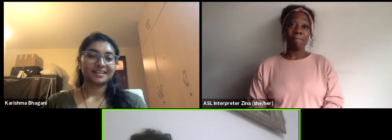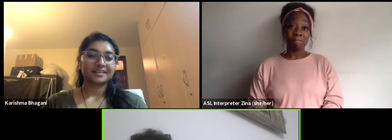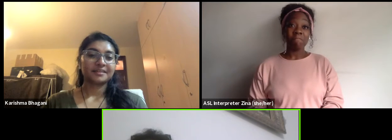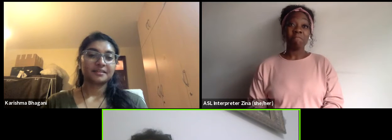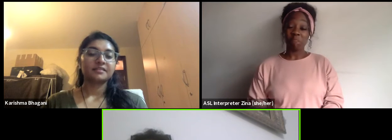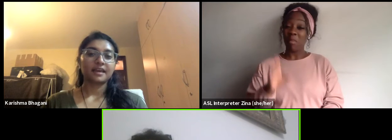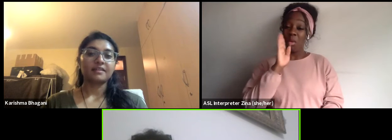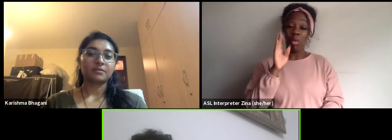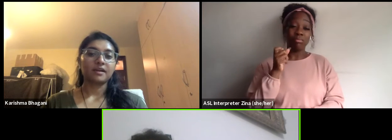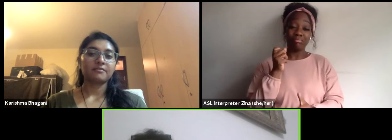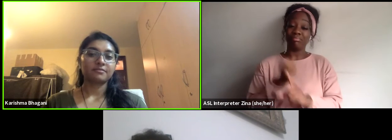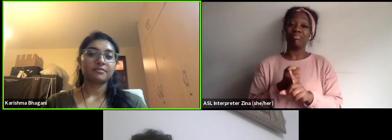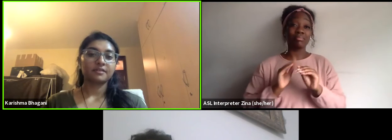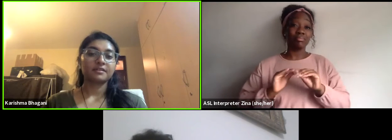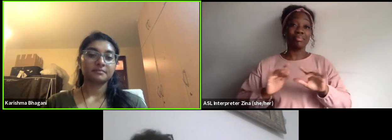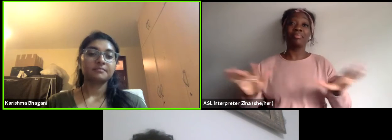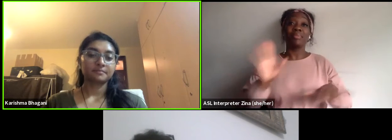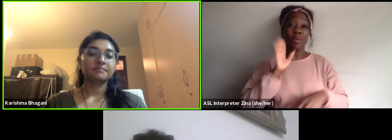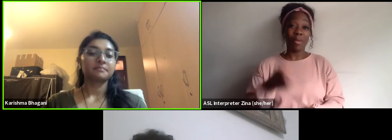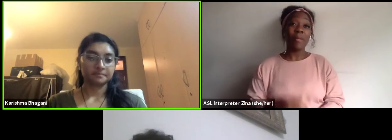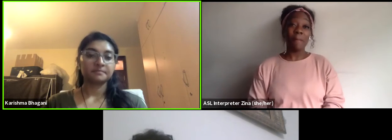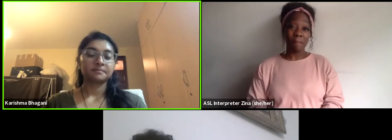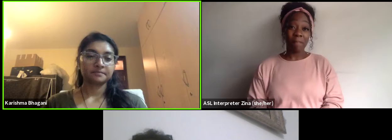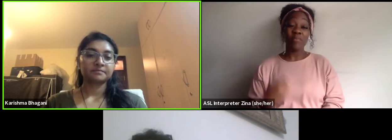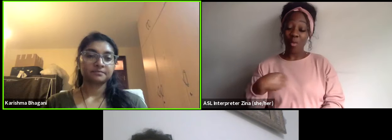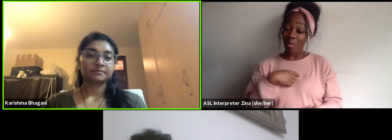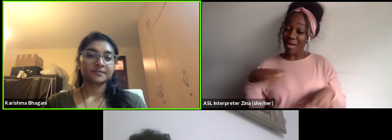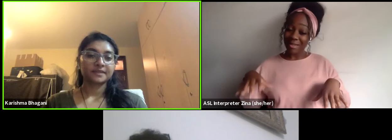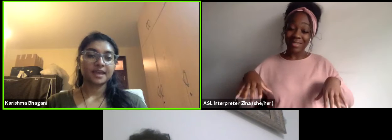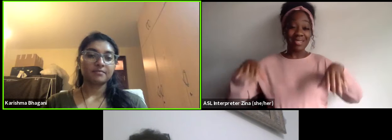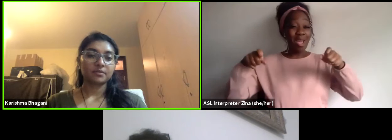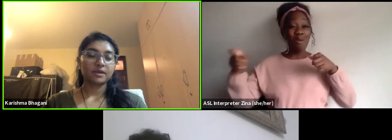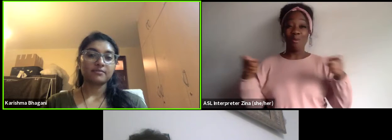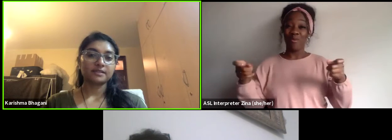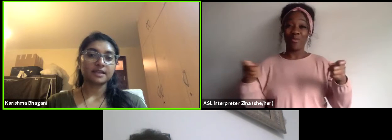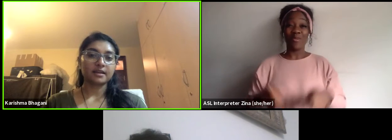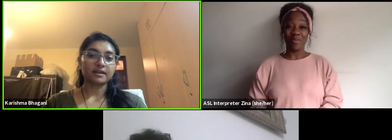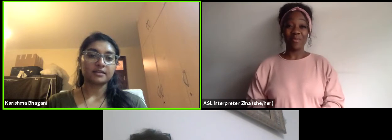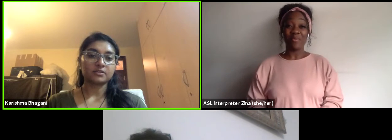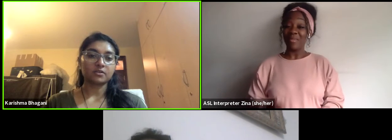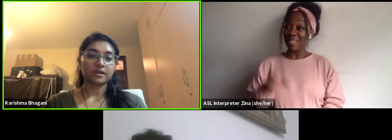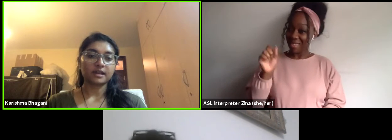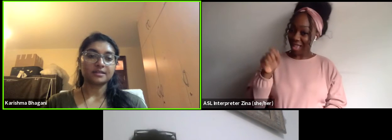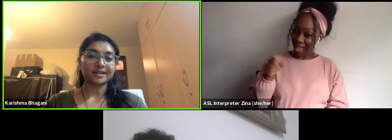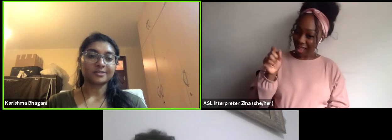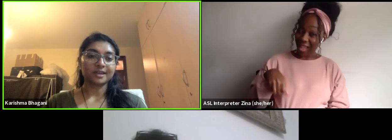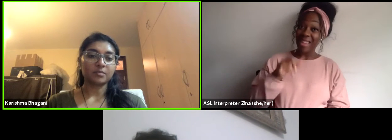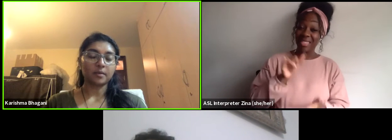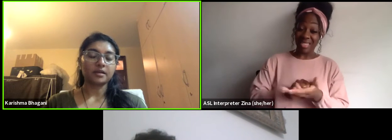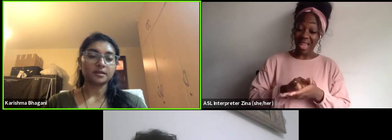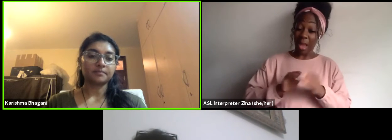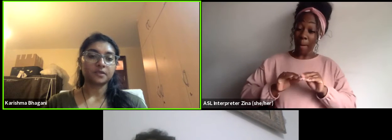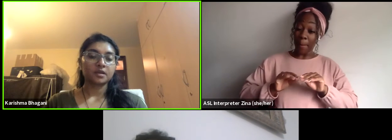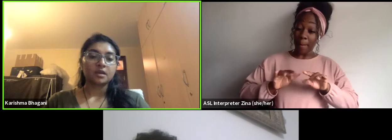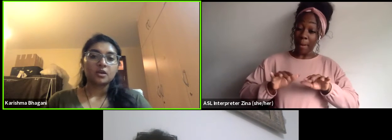I think it's few years now we've taken over, yeah. Yeah, the wave is there and it's already started to gain momentum.